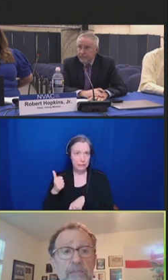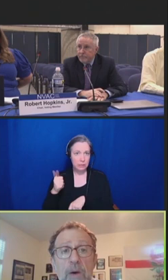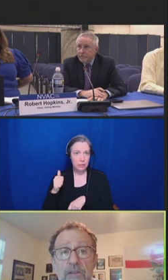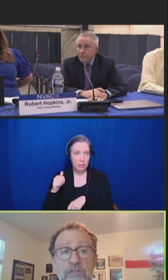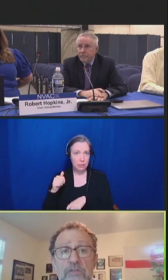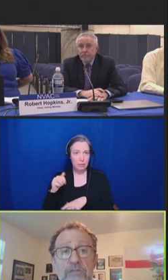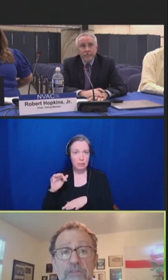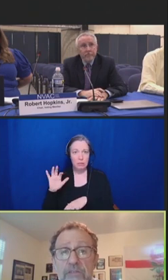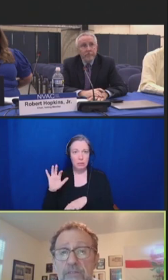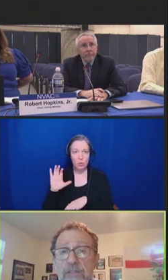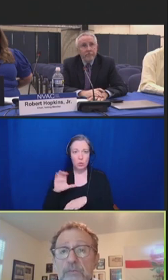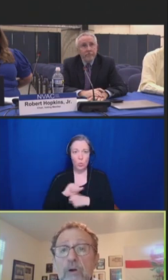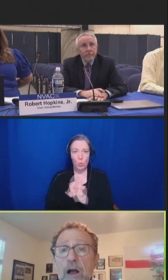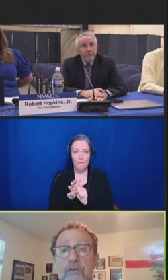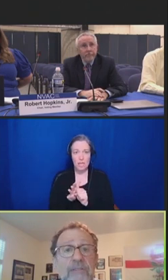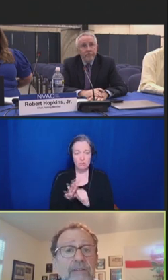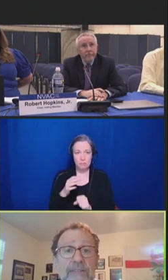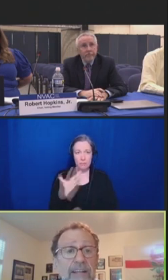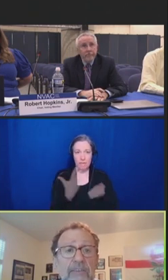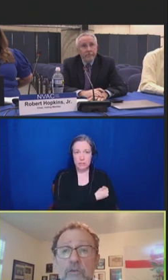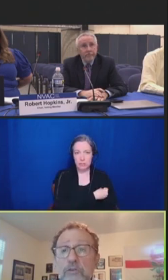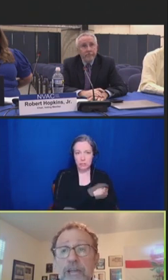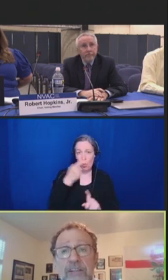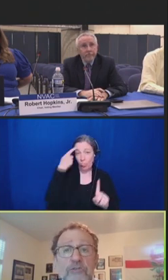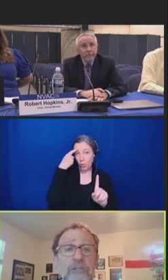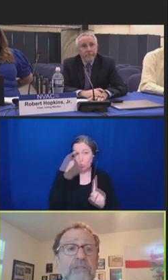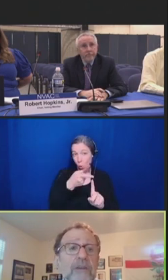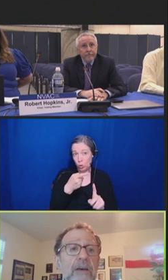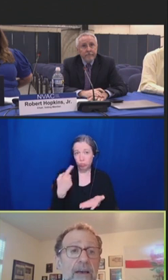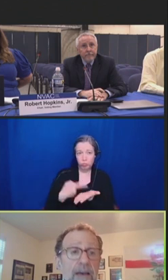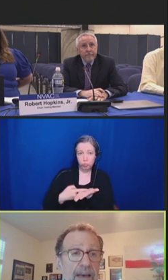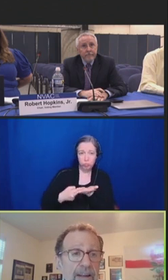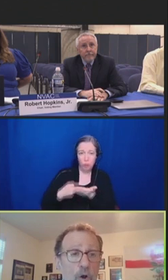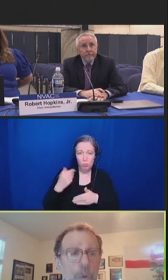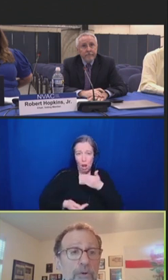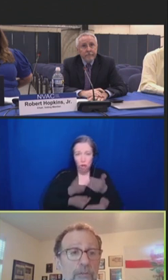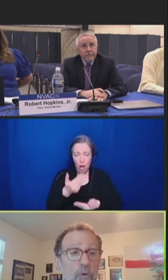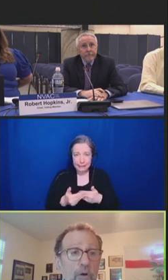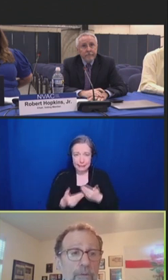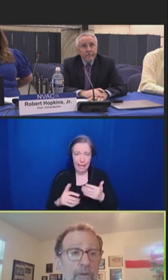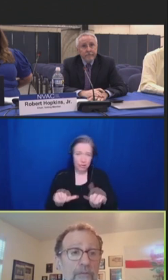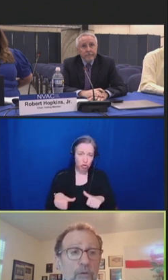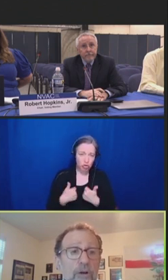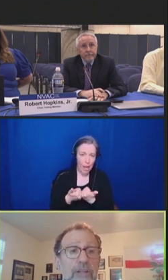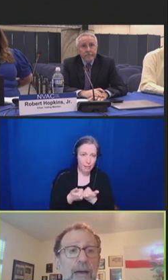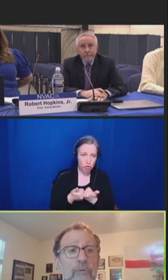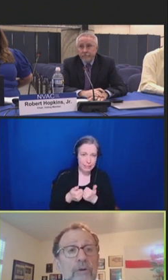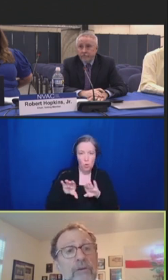sponsors to discuss progress and technical challenges and an open forum for collaborative